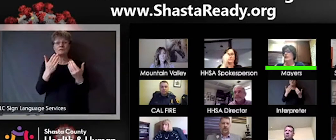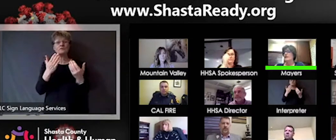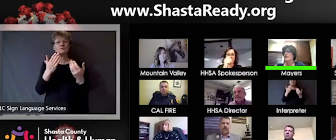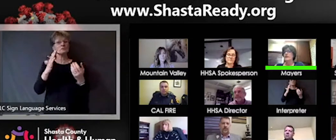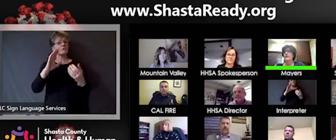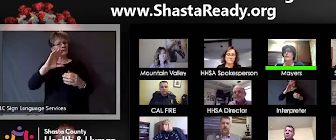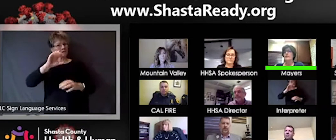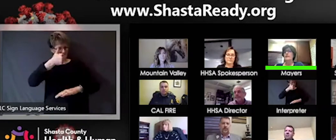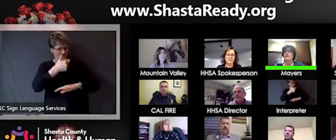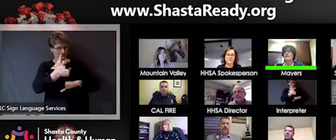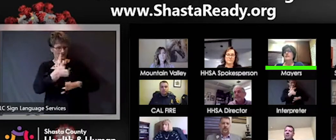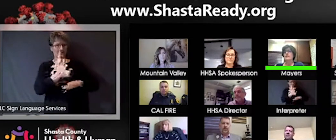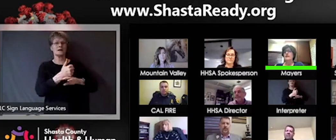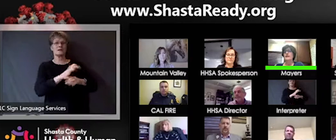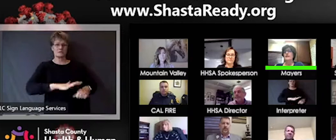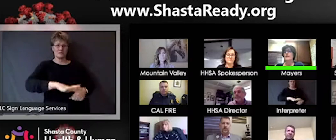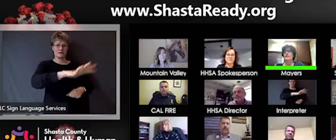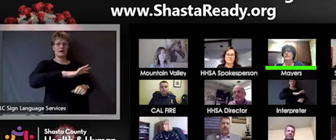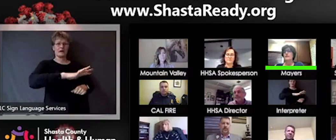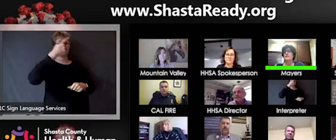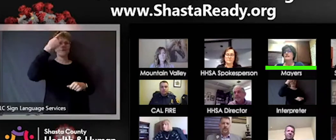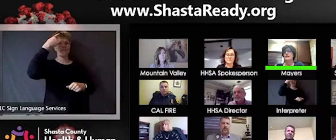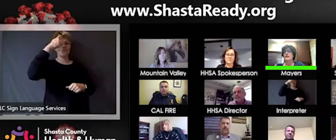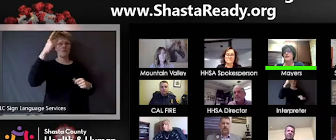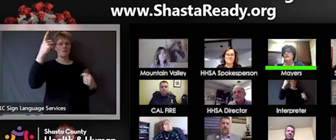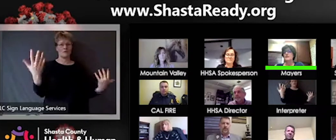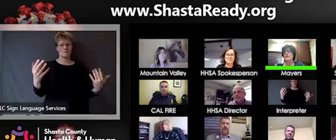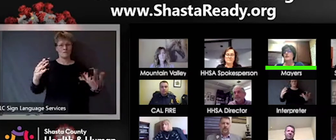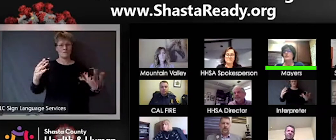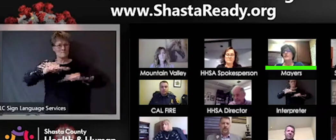So we've been changing things around and the nursing staff has been working very